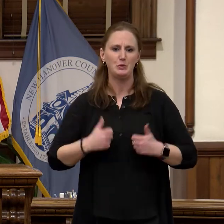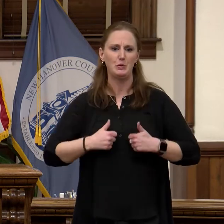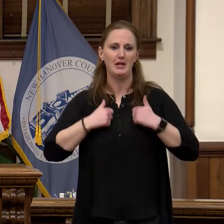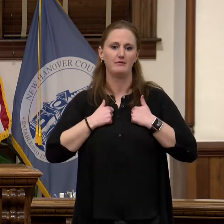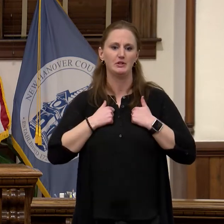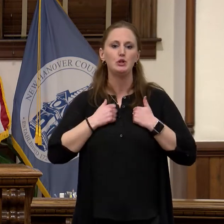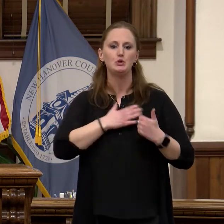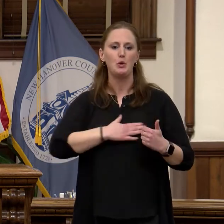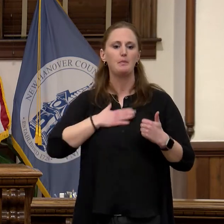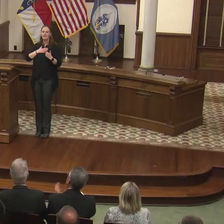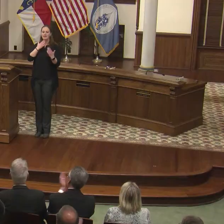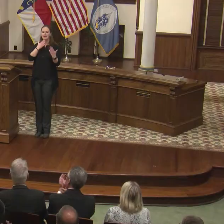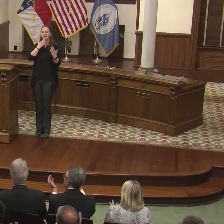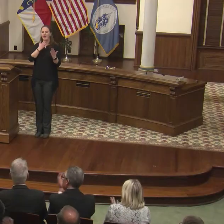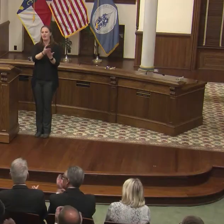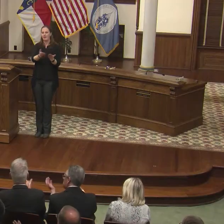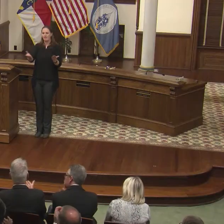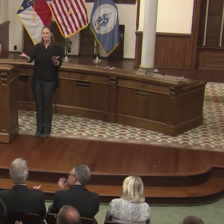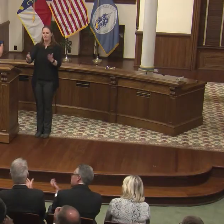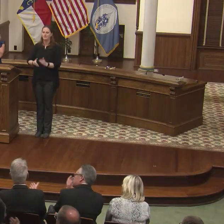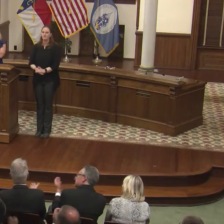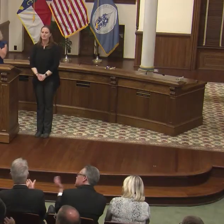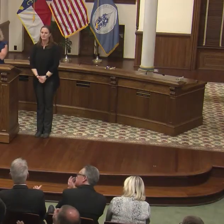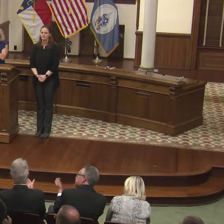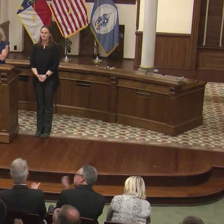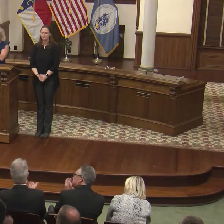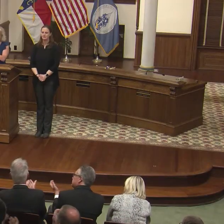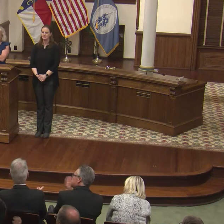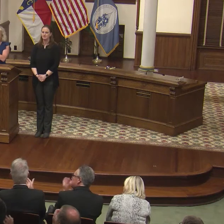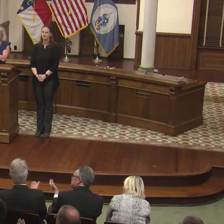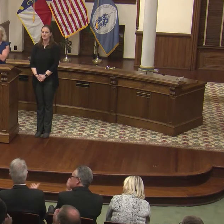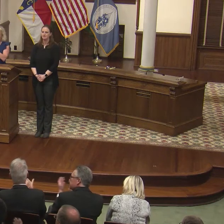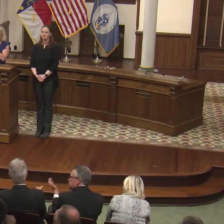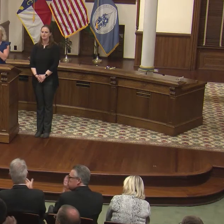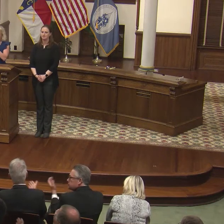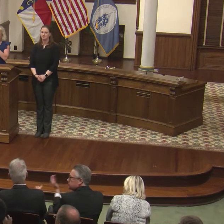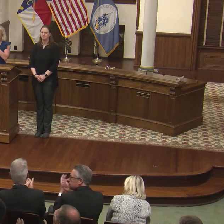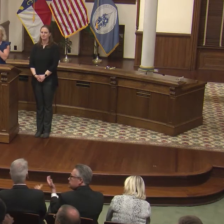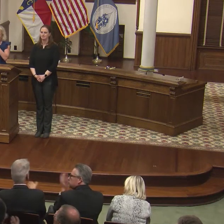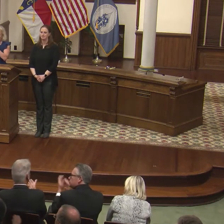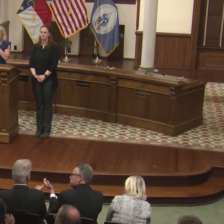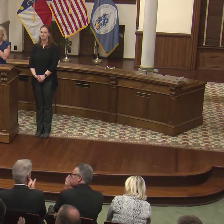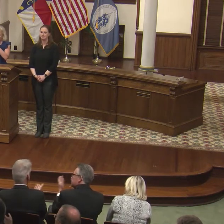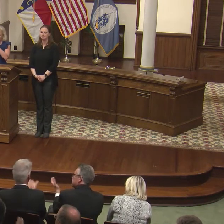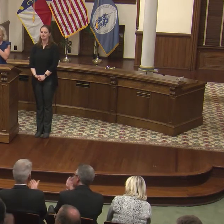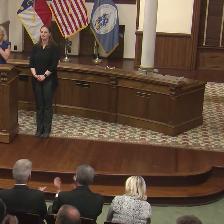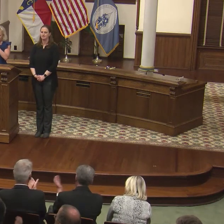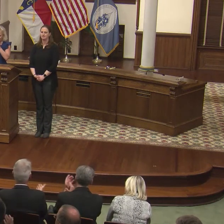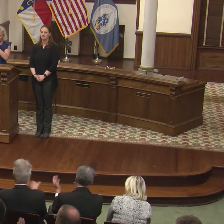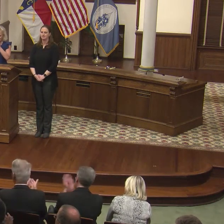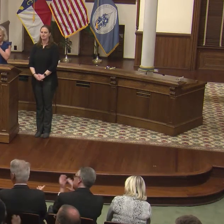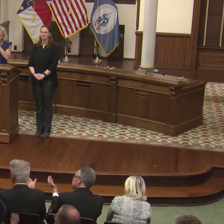their dedication.